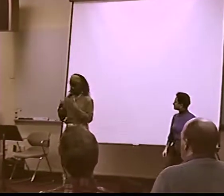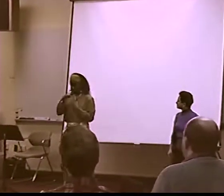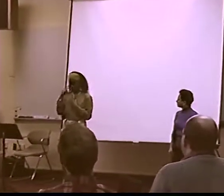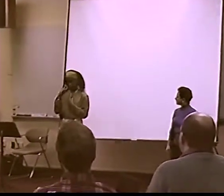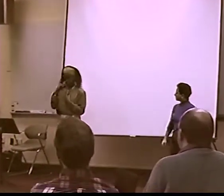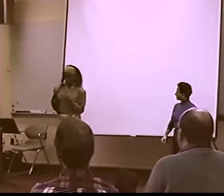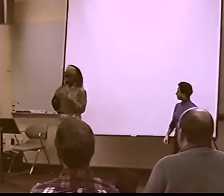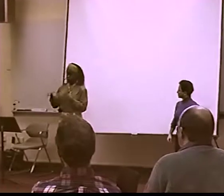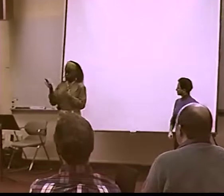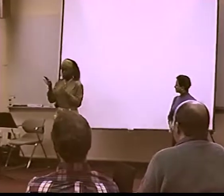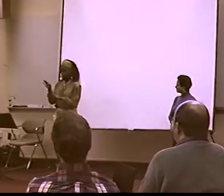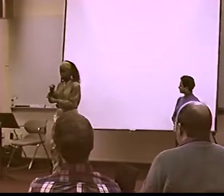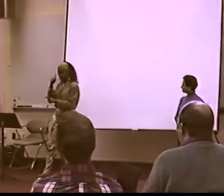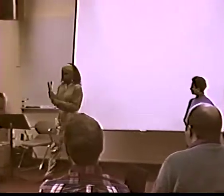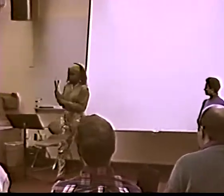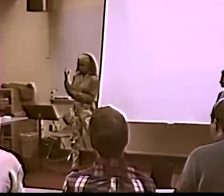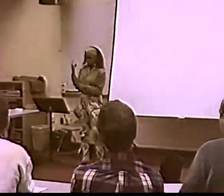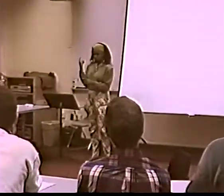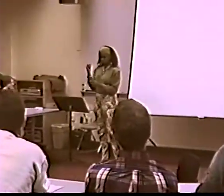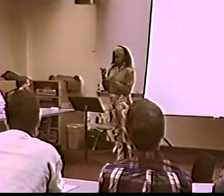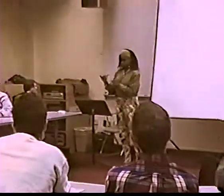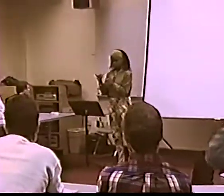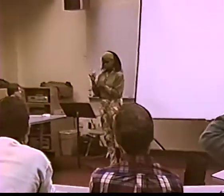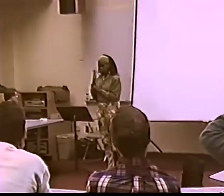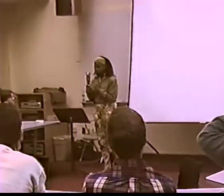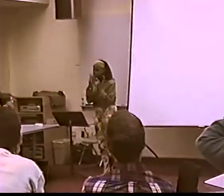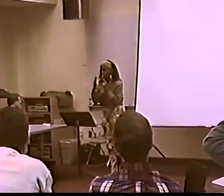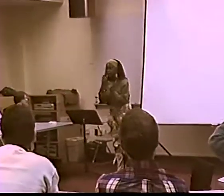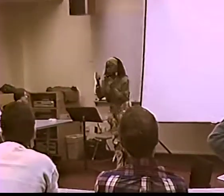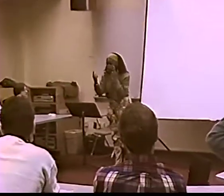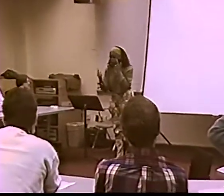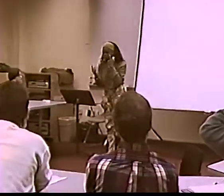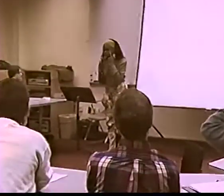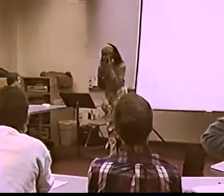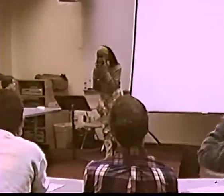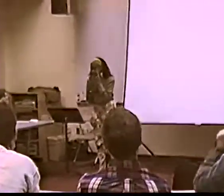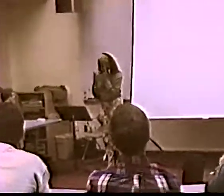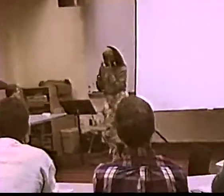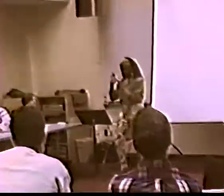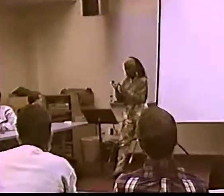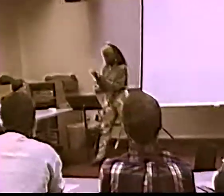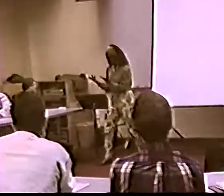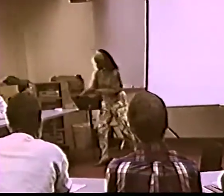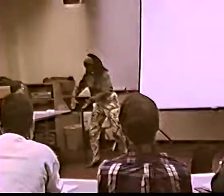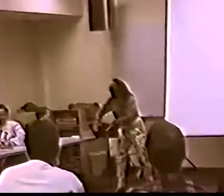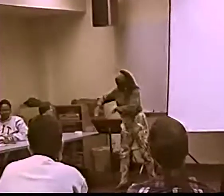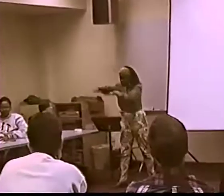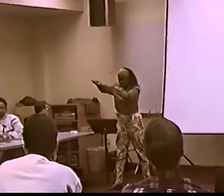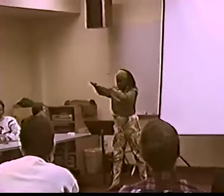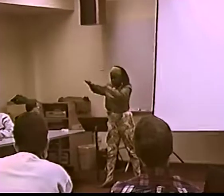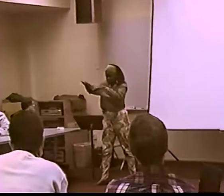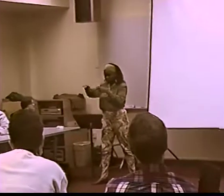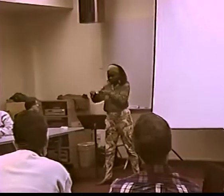WOULD YOU--MAYBE ONE OF THOSE CULTURES WOULDN'T ACCEPT BLACK INTERPRETER. WE HAD TO